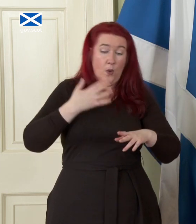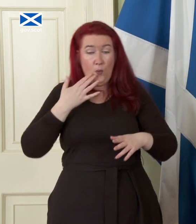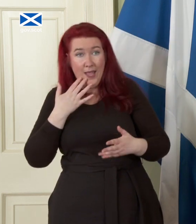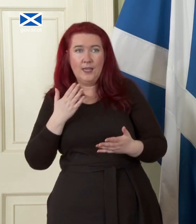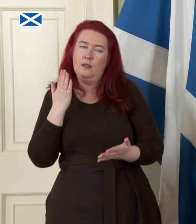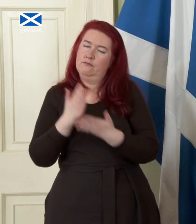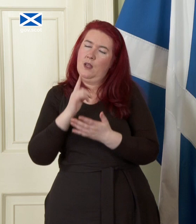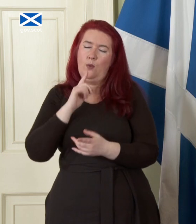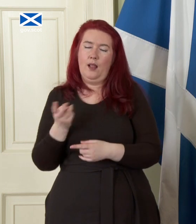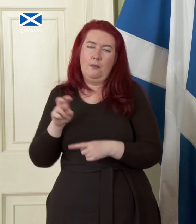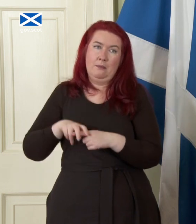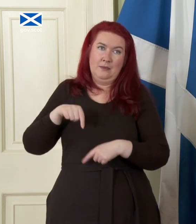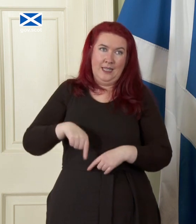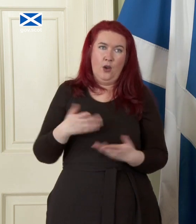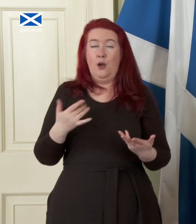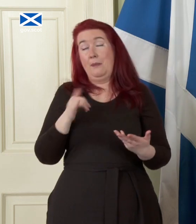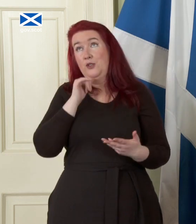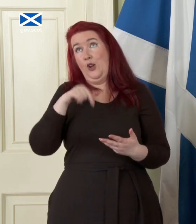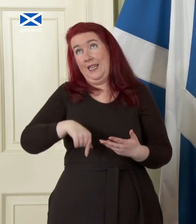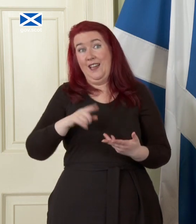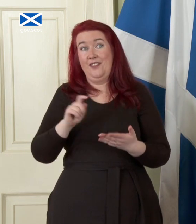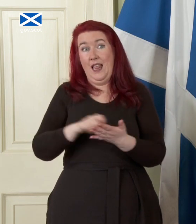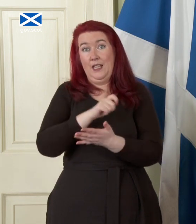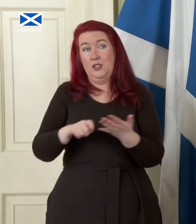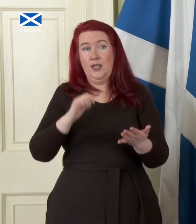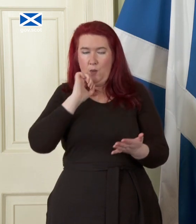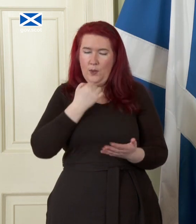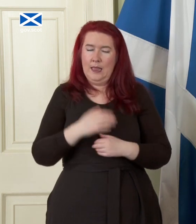I'll be back here or maybe not in here if it's an election uh answering those questions in detail